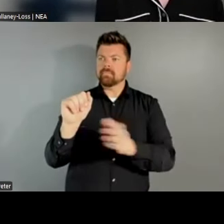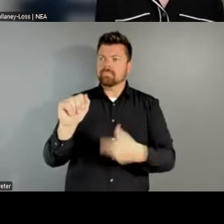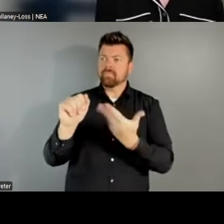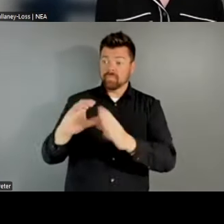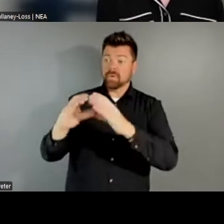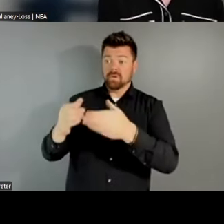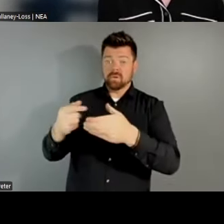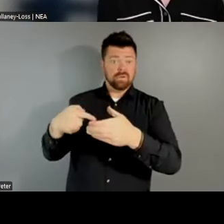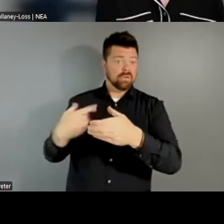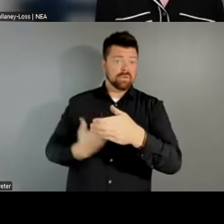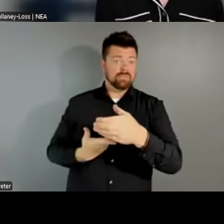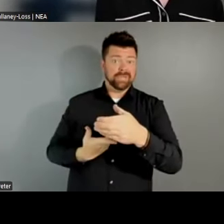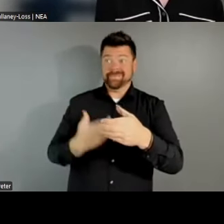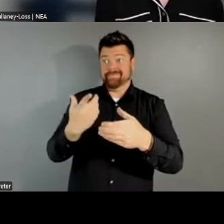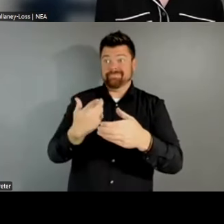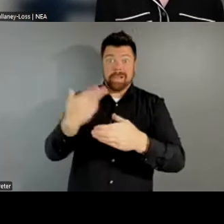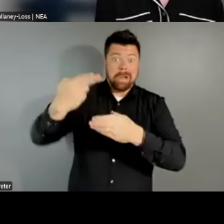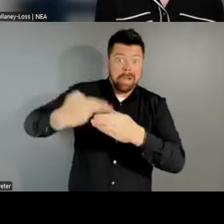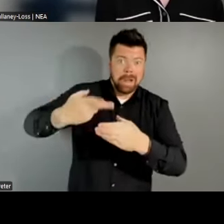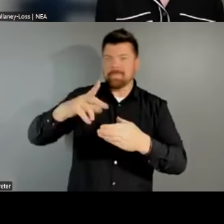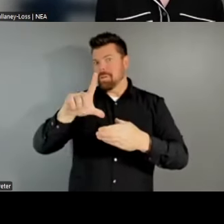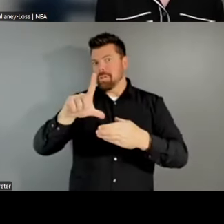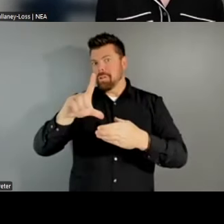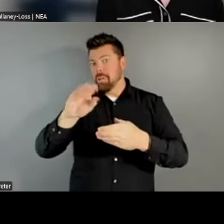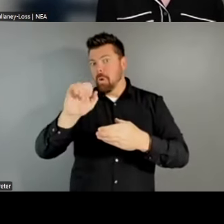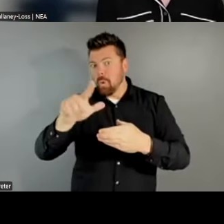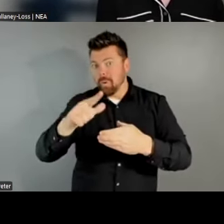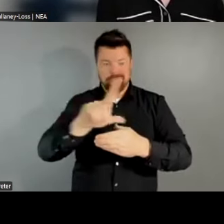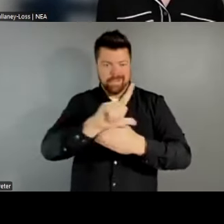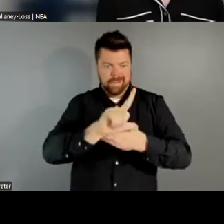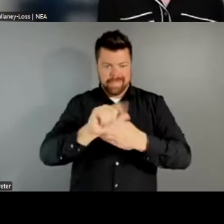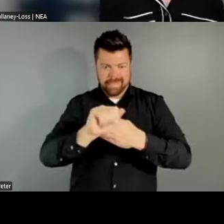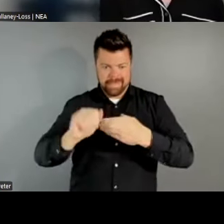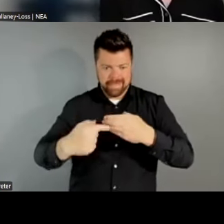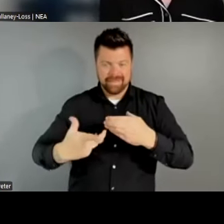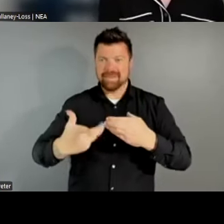it's right there in the name, local. They are products and partners of the communities that